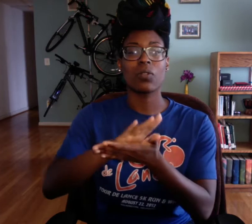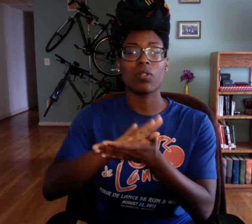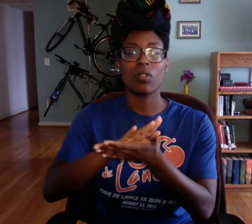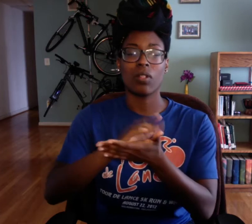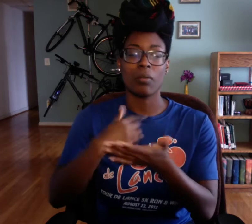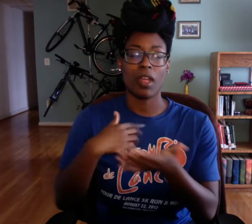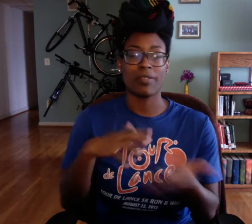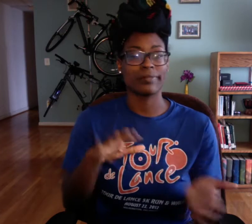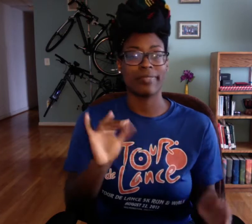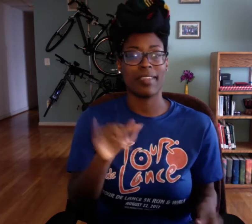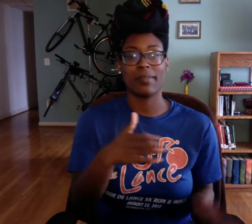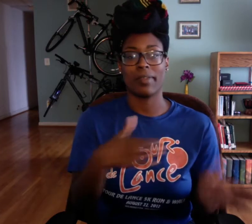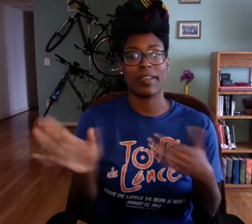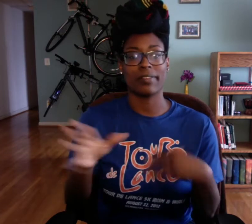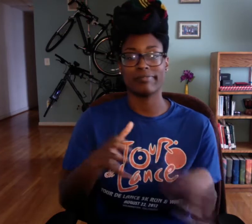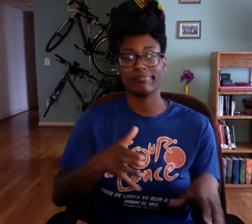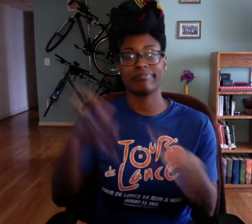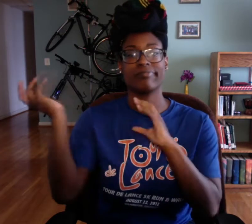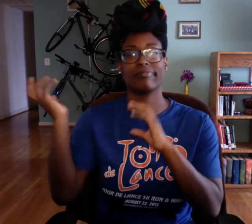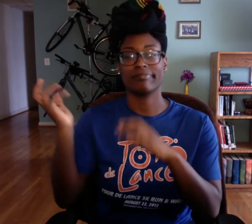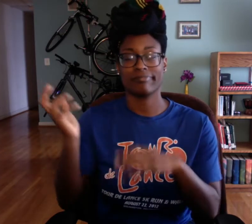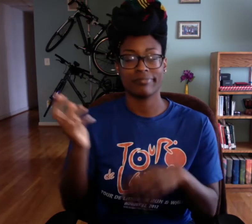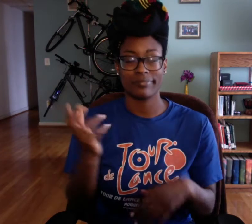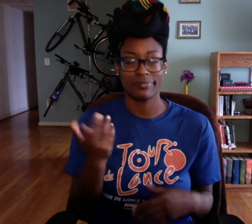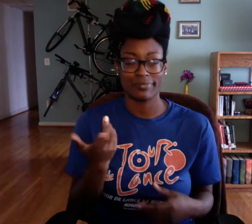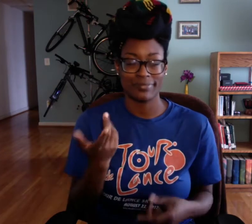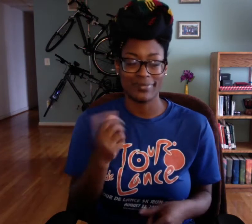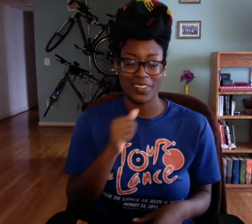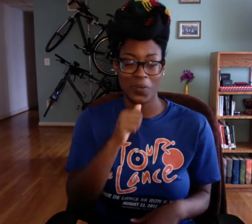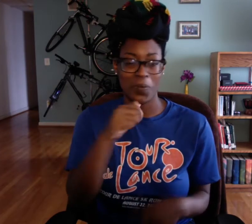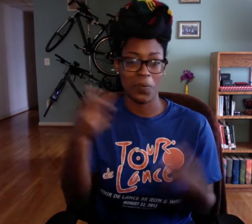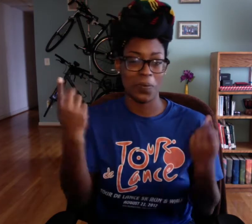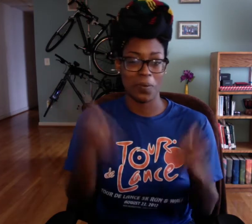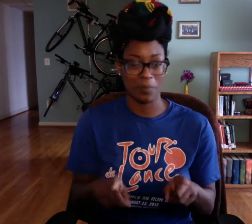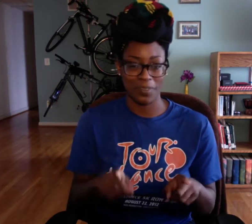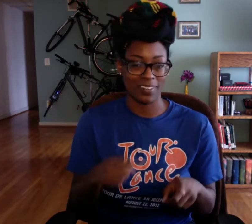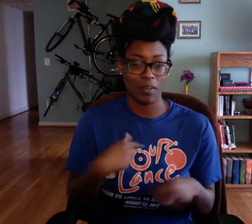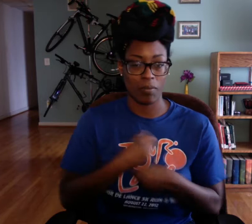bike to class, and then bike back to work, drive home.